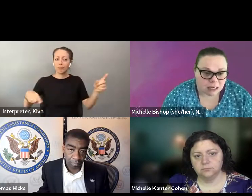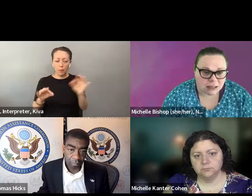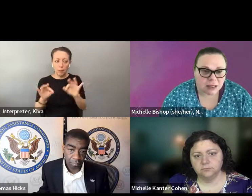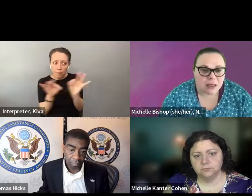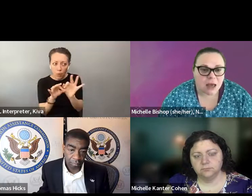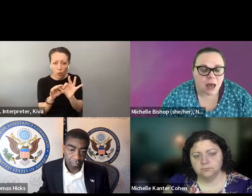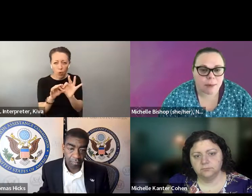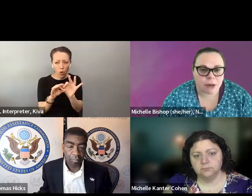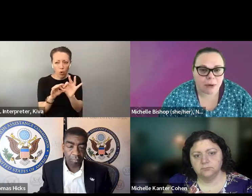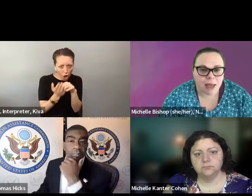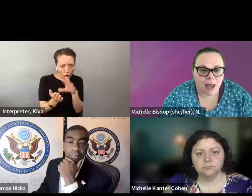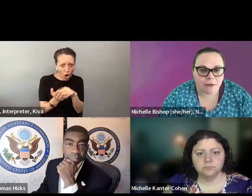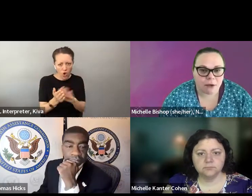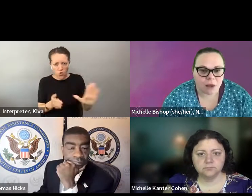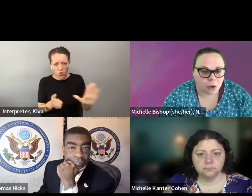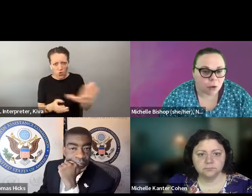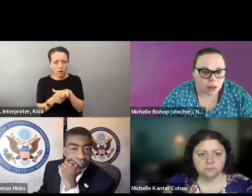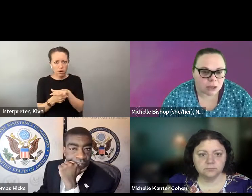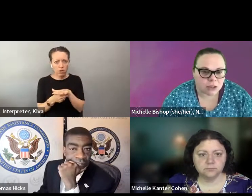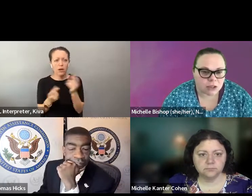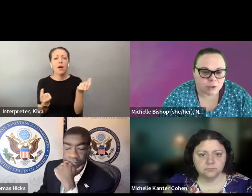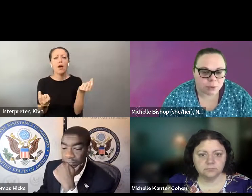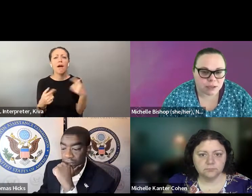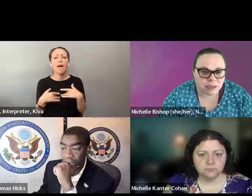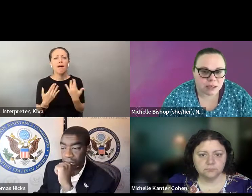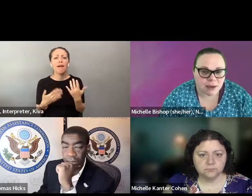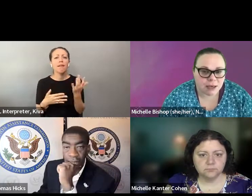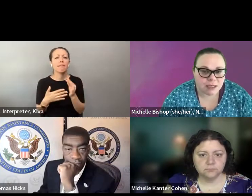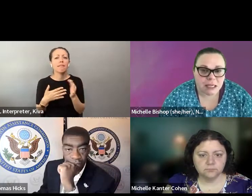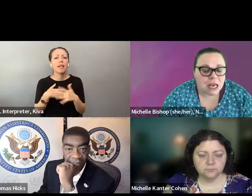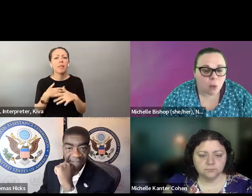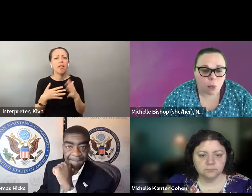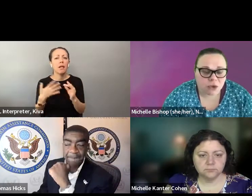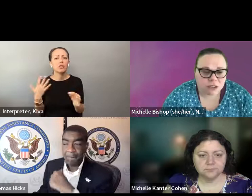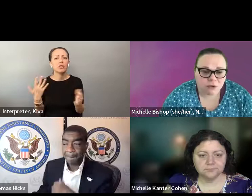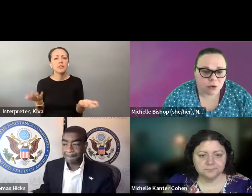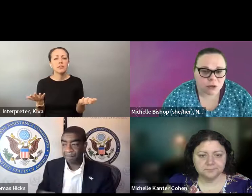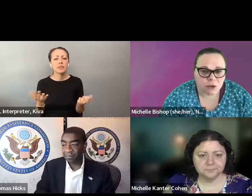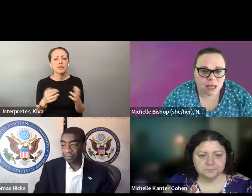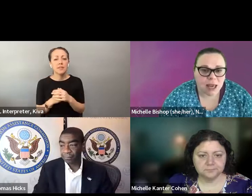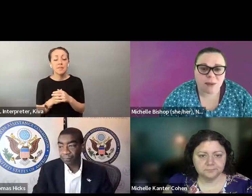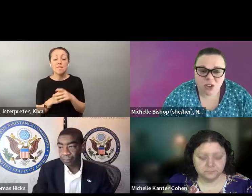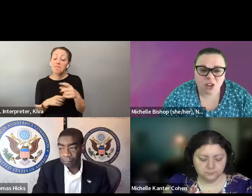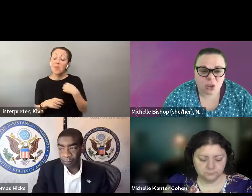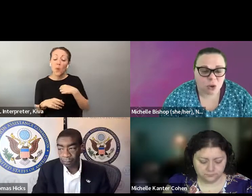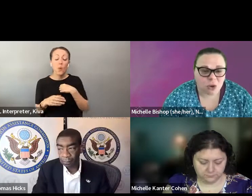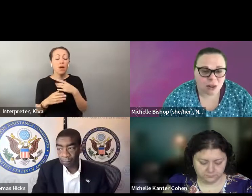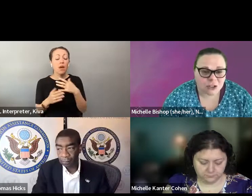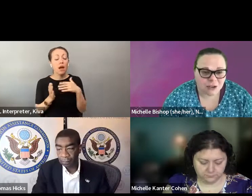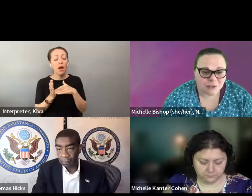Were talking about earlier this morning. Receive your ballot electronically to vote by a mail market, electronically, return it electronically to make both my mail more accessible differs from State to State So it's actually really important to know wherever you are what the options are that are available to you and to are, what if options are that are available to you and to be honest, I'm glad we have a lot of local elections